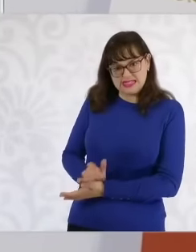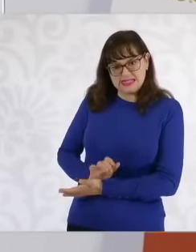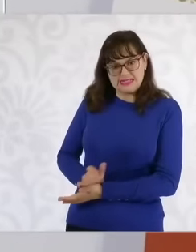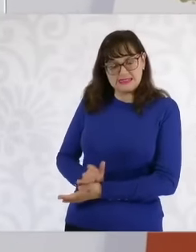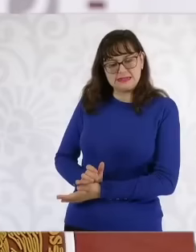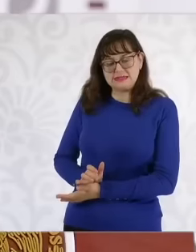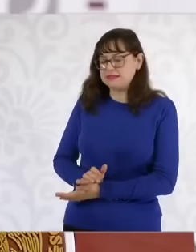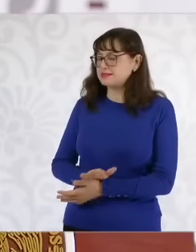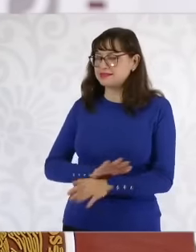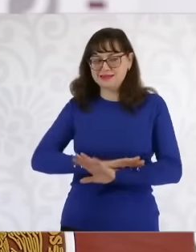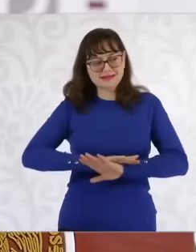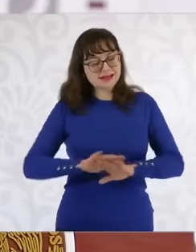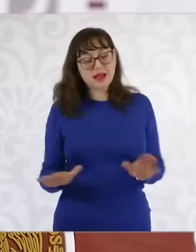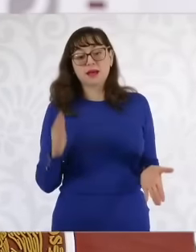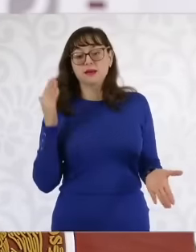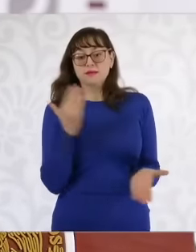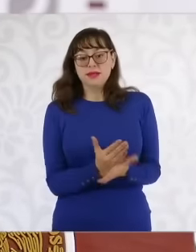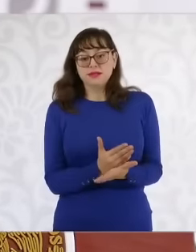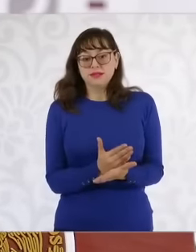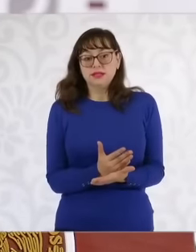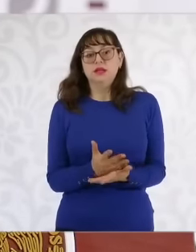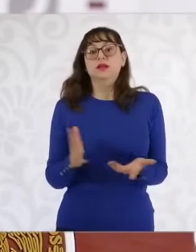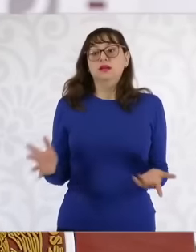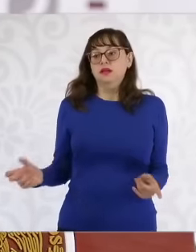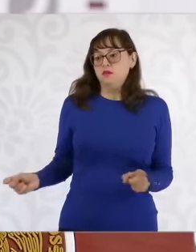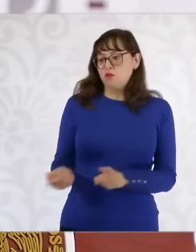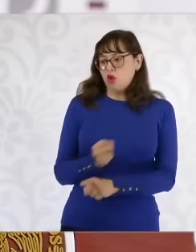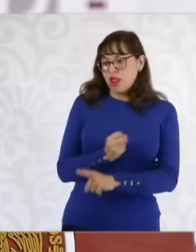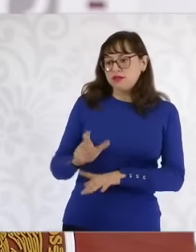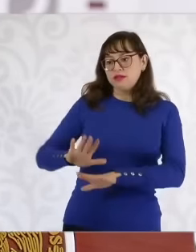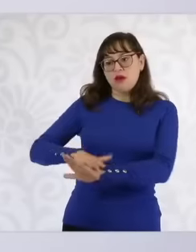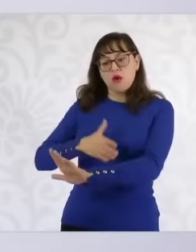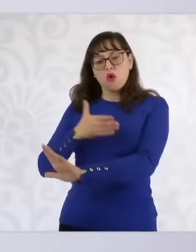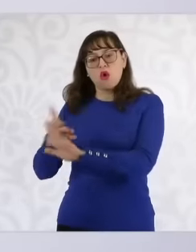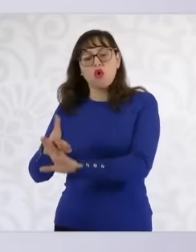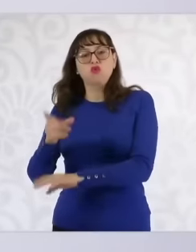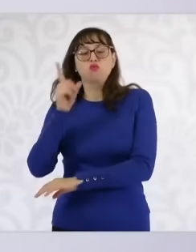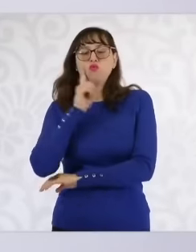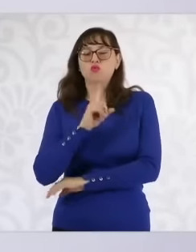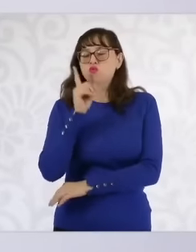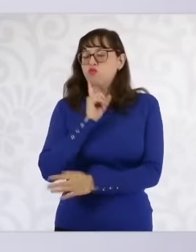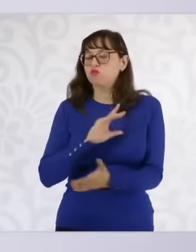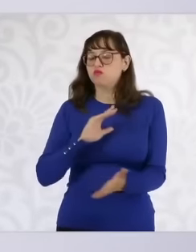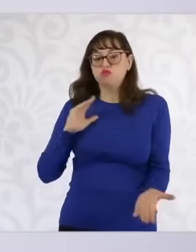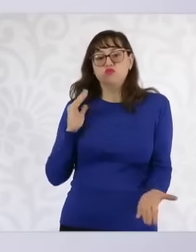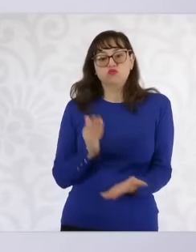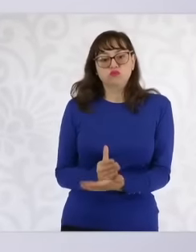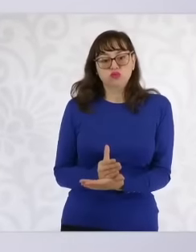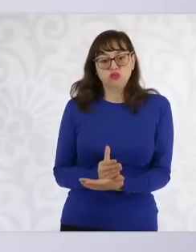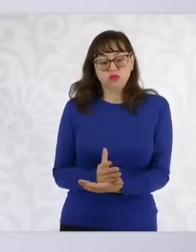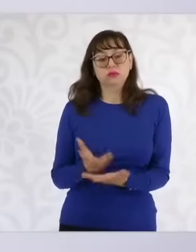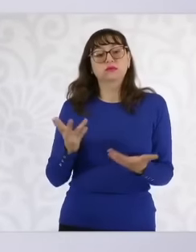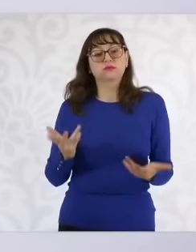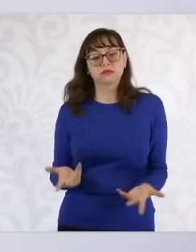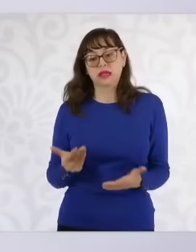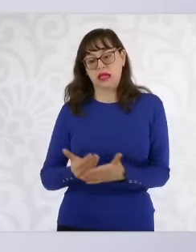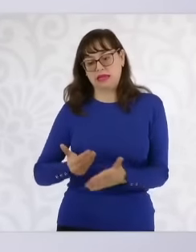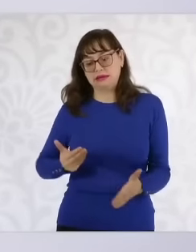who causes violence against women through different processes of prevention and